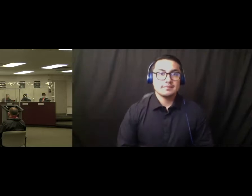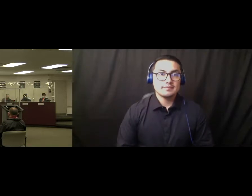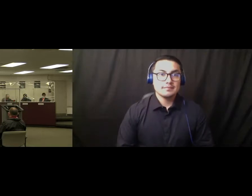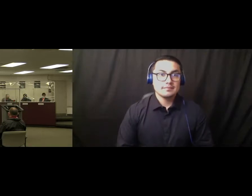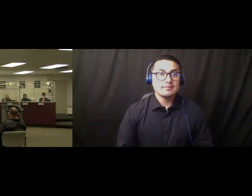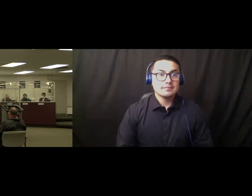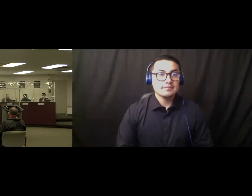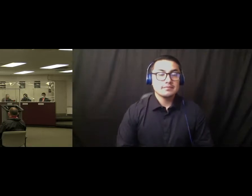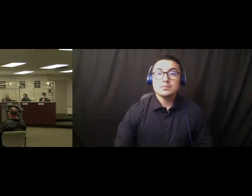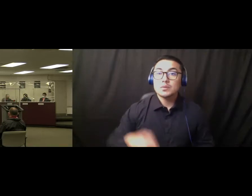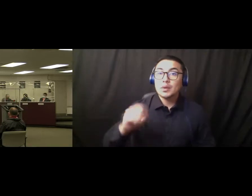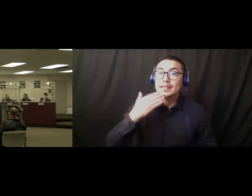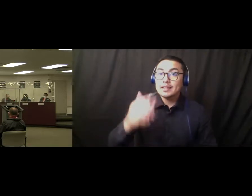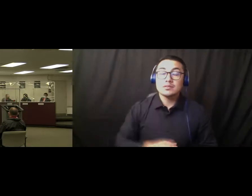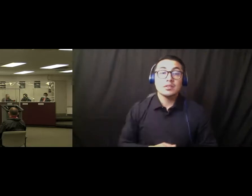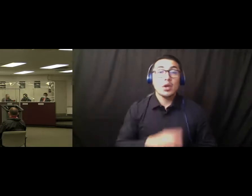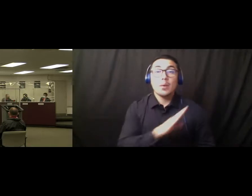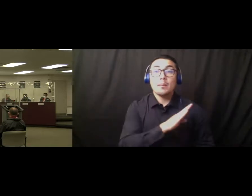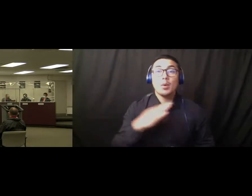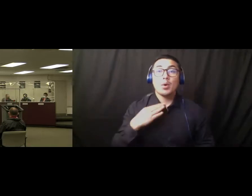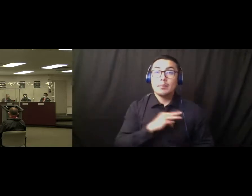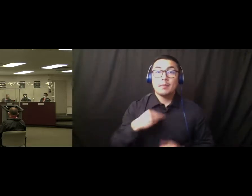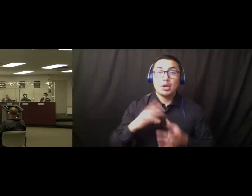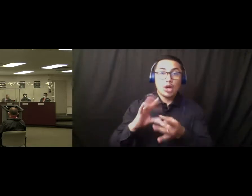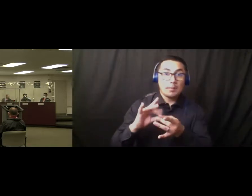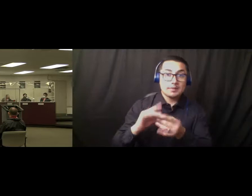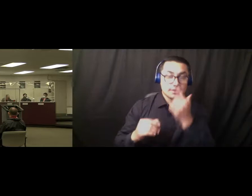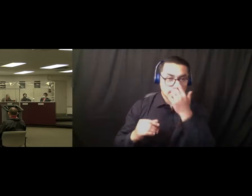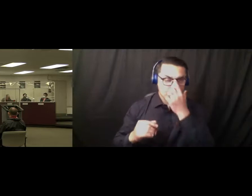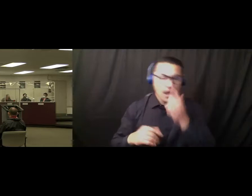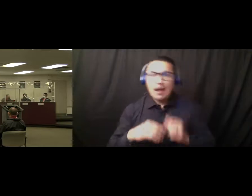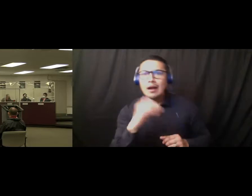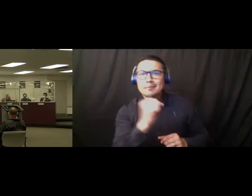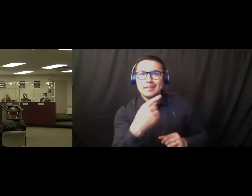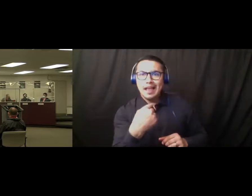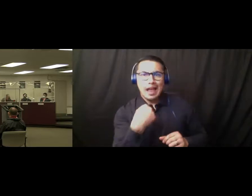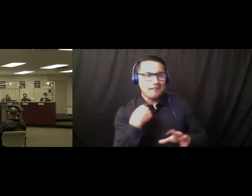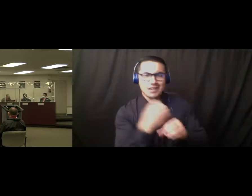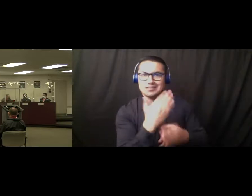Board Member Comments. Mr. Zhu. Yeah I have been getting a few emails and a few students have came and talked to me about